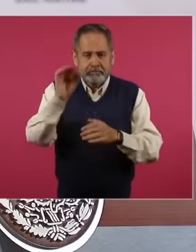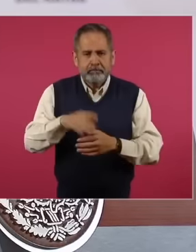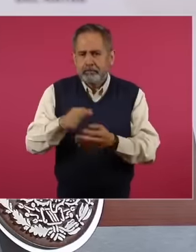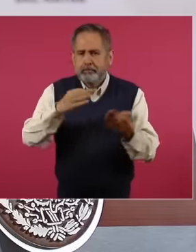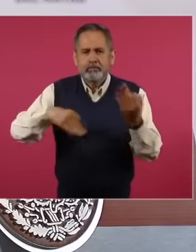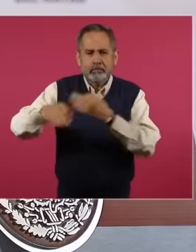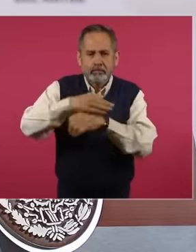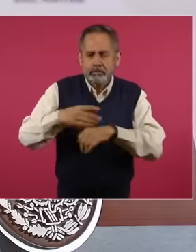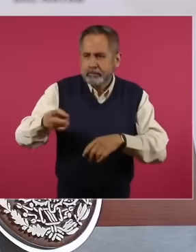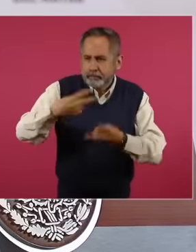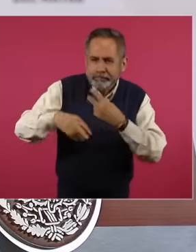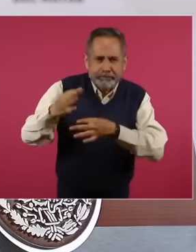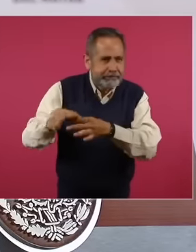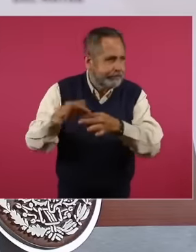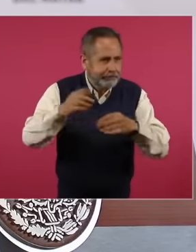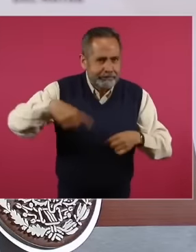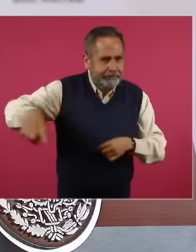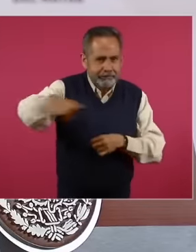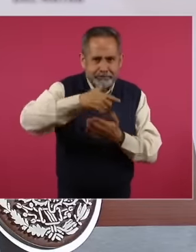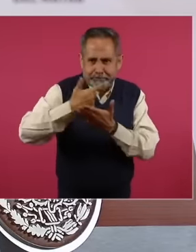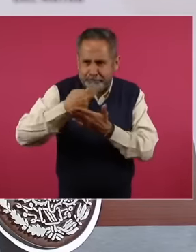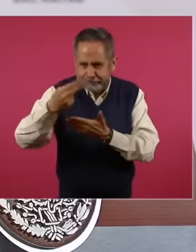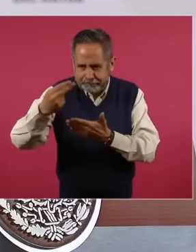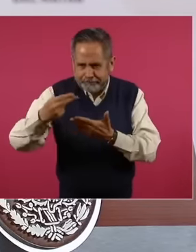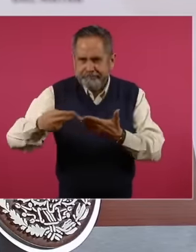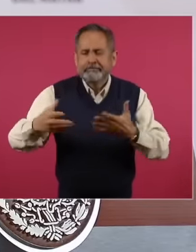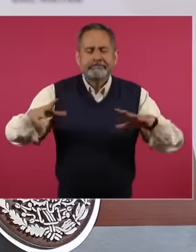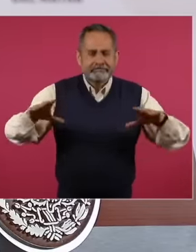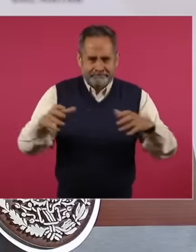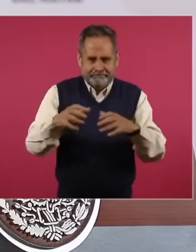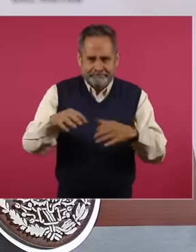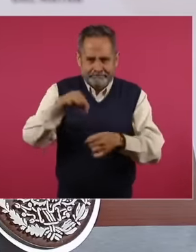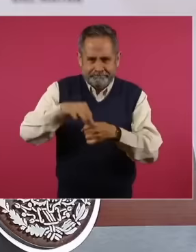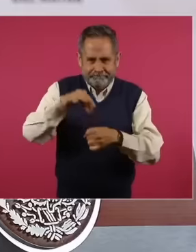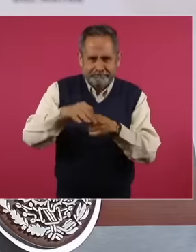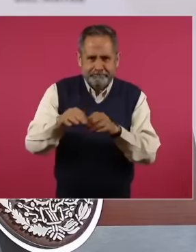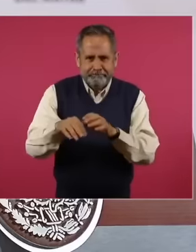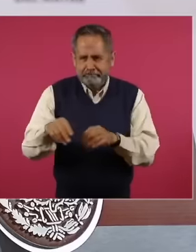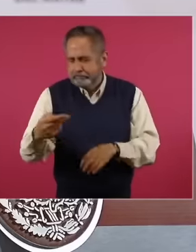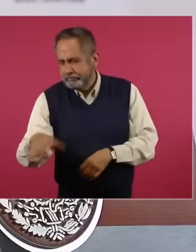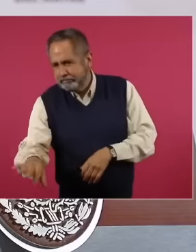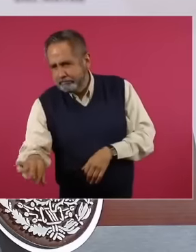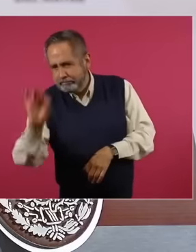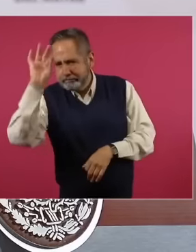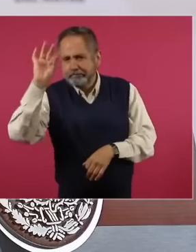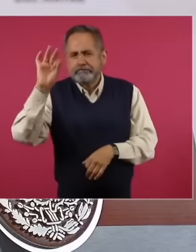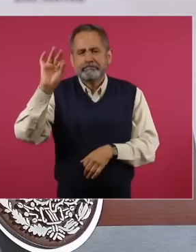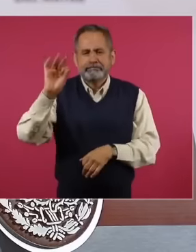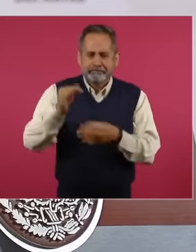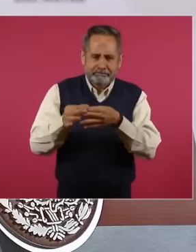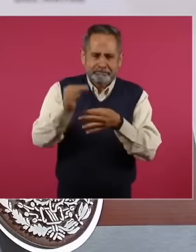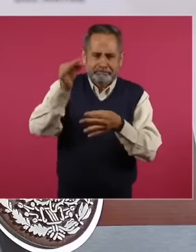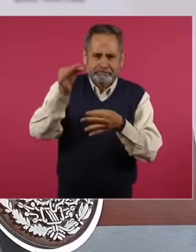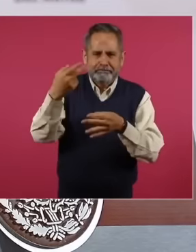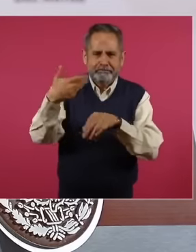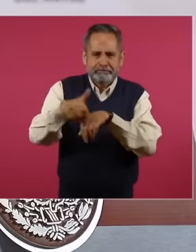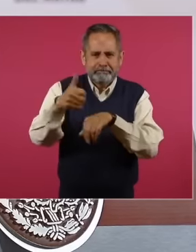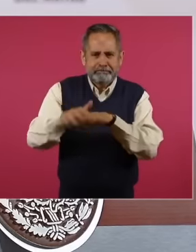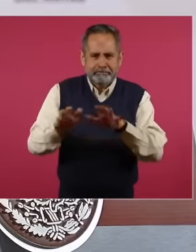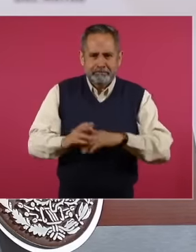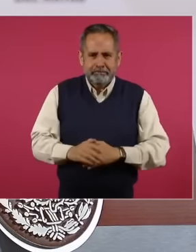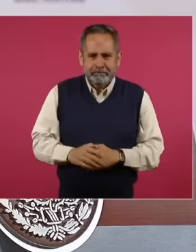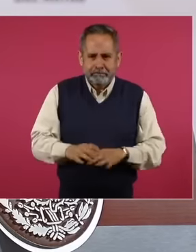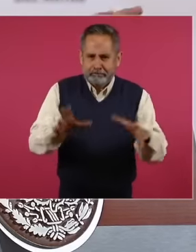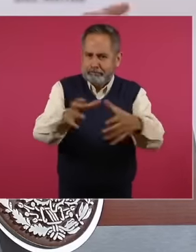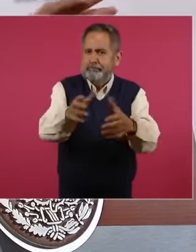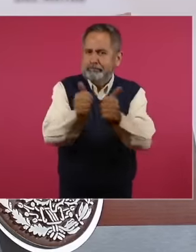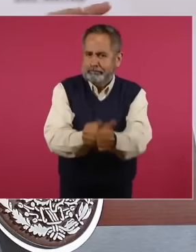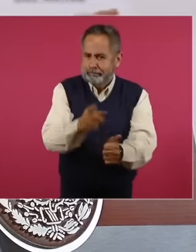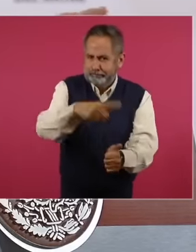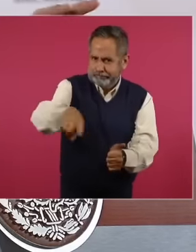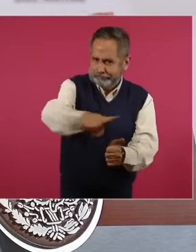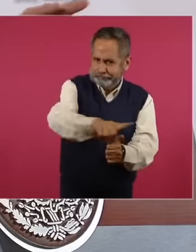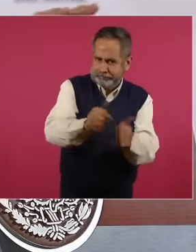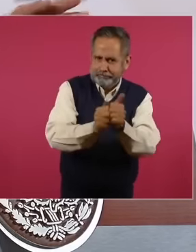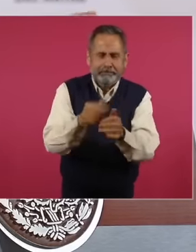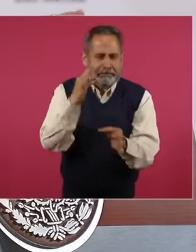come to grab your number No no no nothing more Those who have been there from the